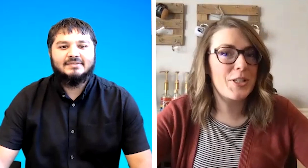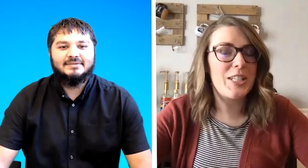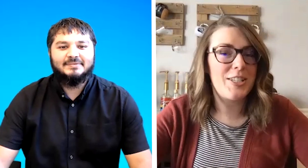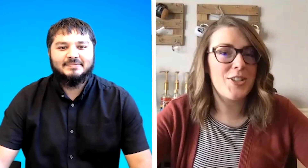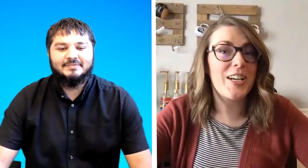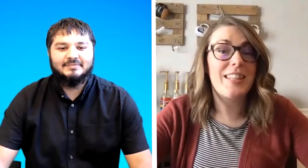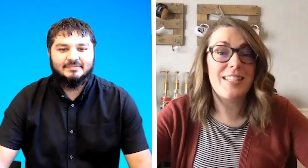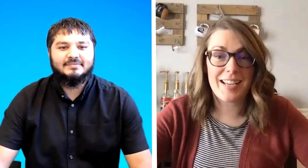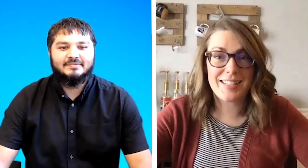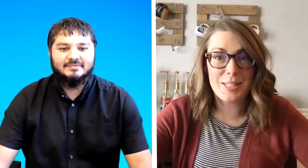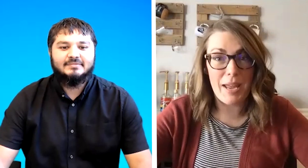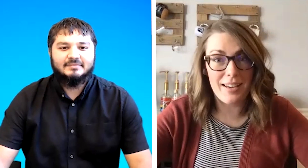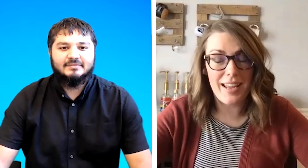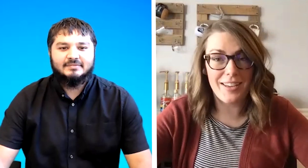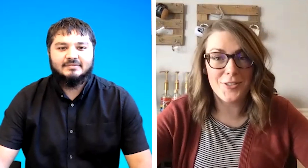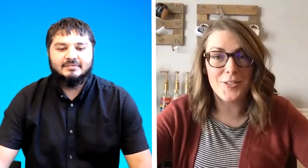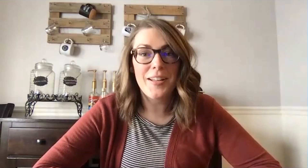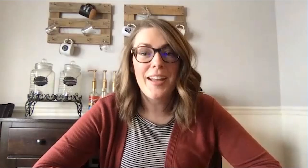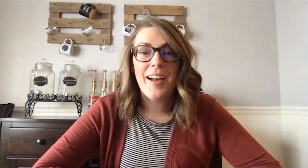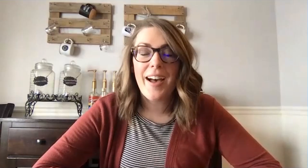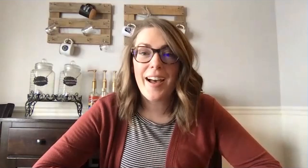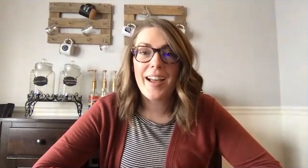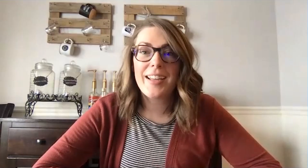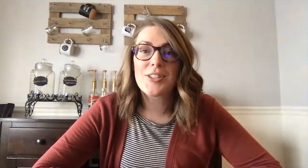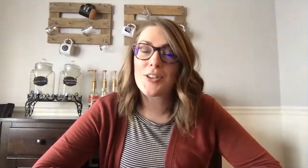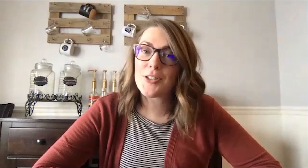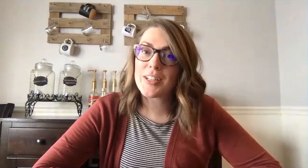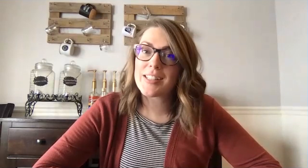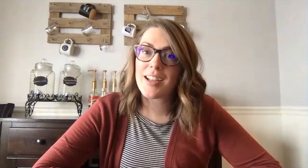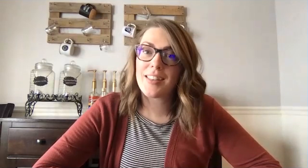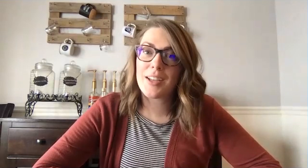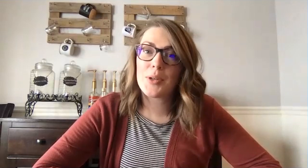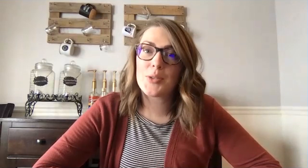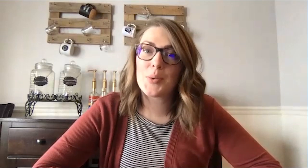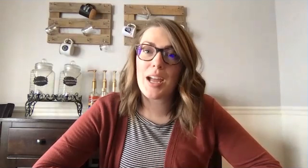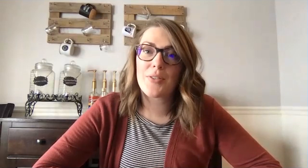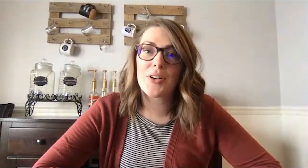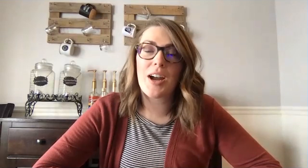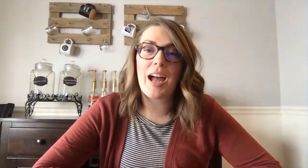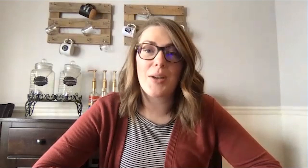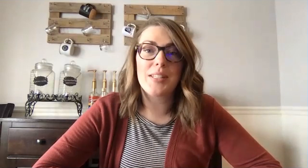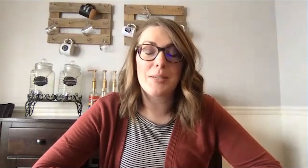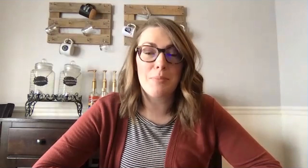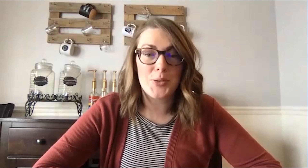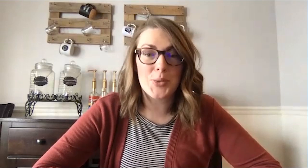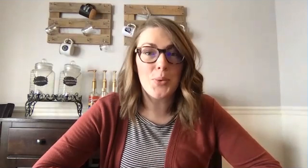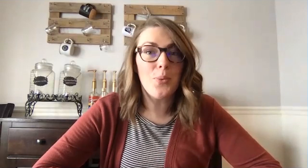teacher in the texas panhandle i started learning sign language whenever i was in middle school when